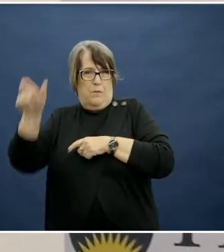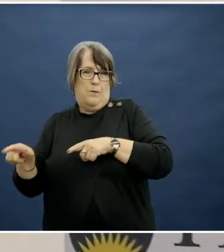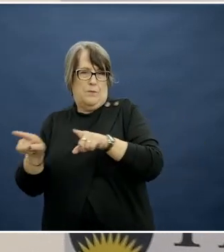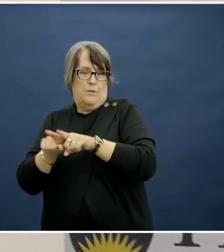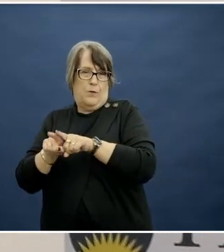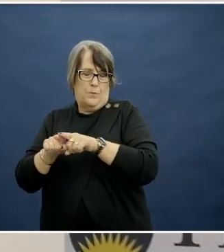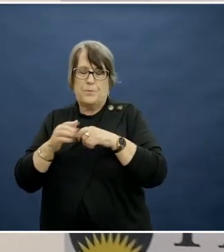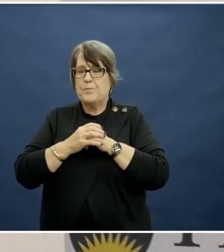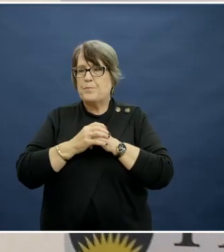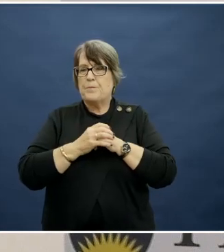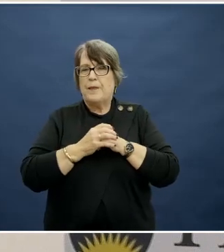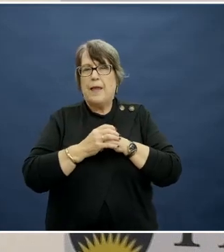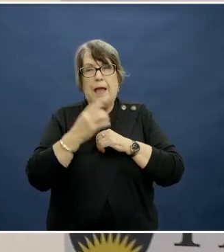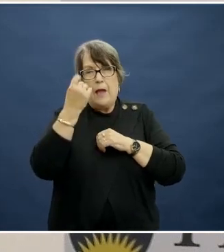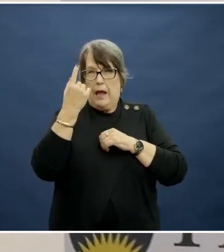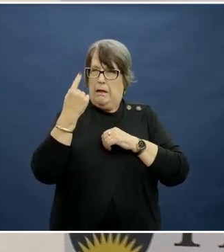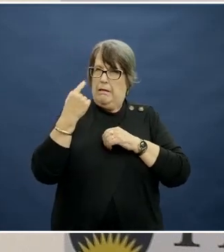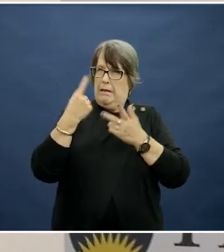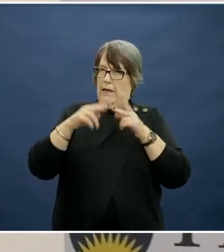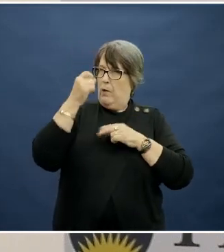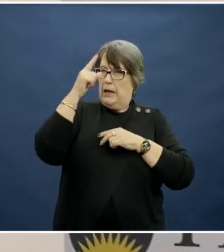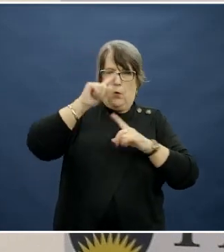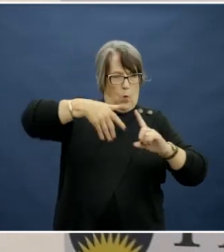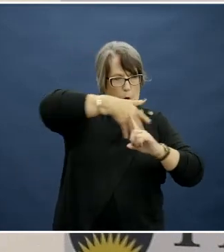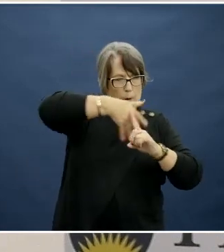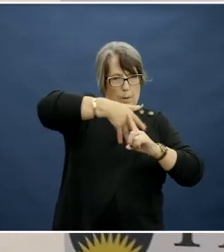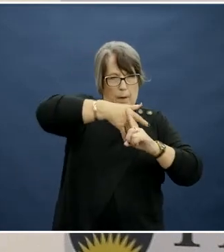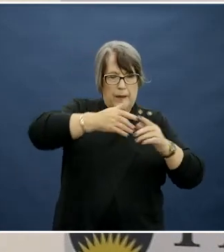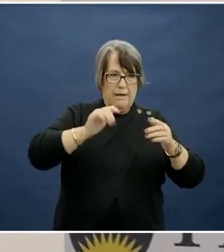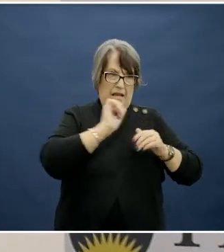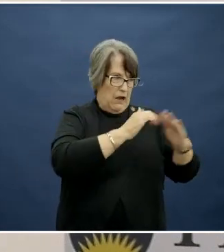So by understanding what's happening more behind closed doors and the negotiations that